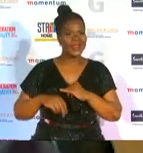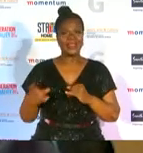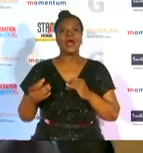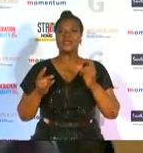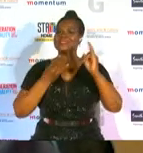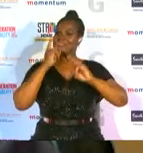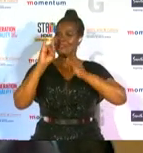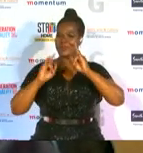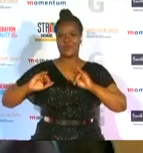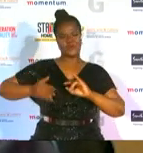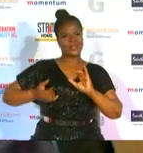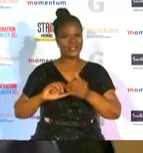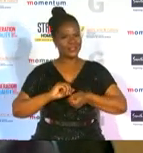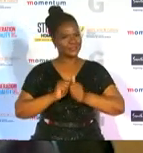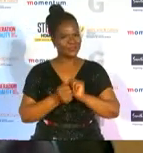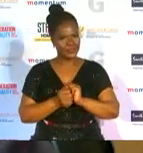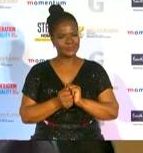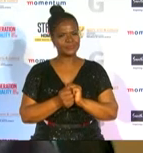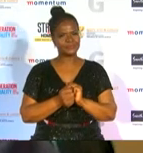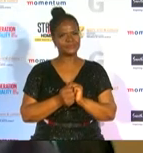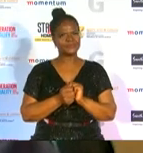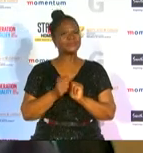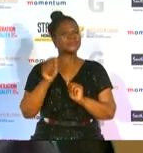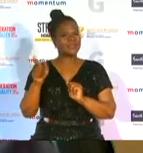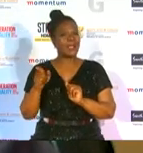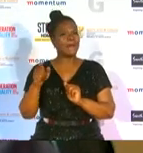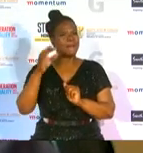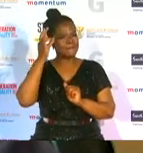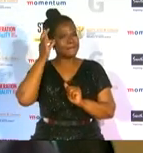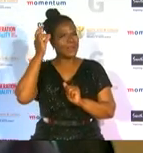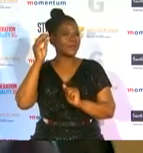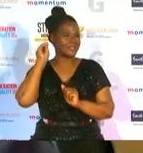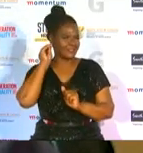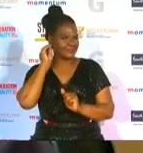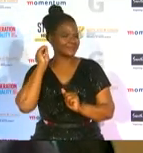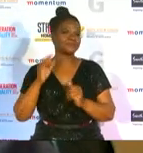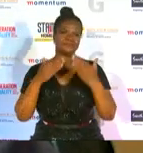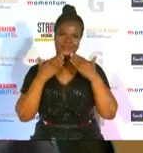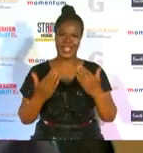let us make the lasting memories